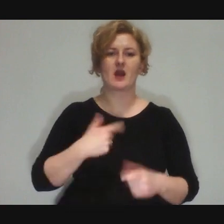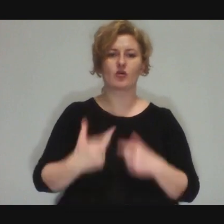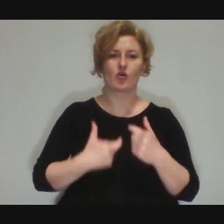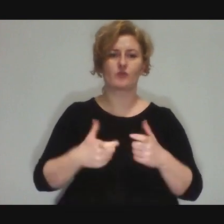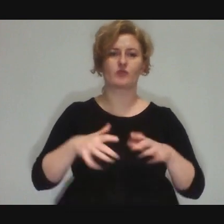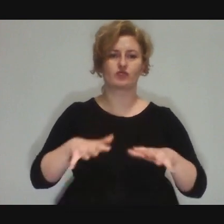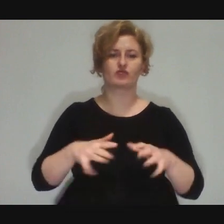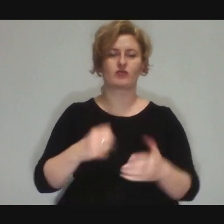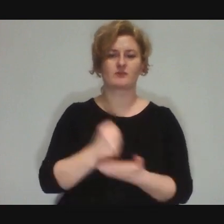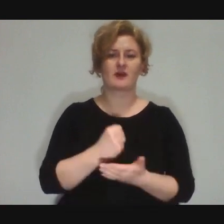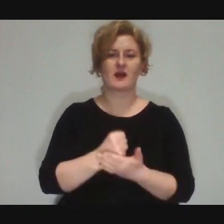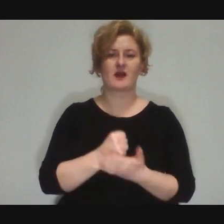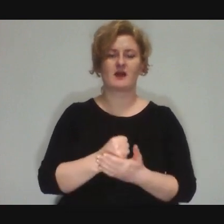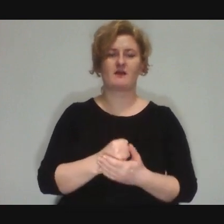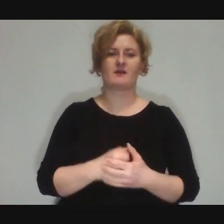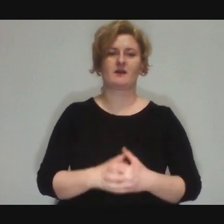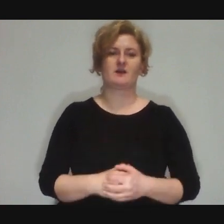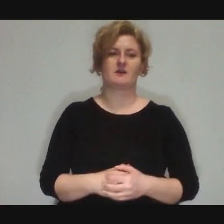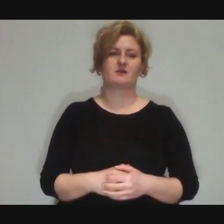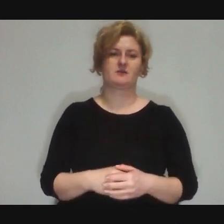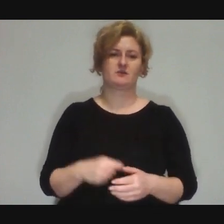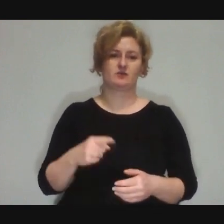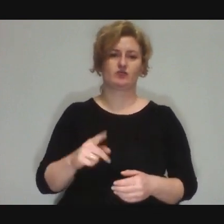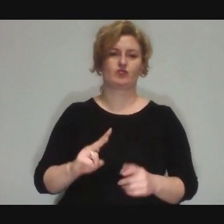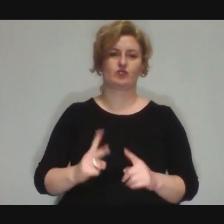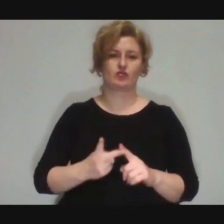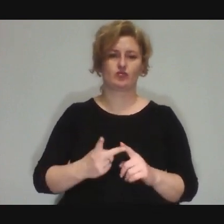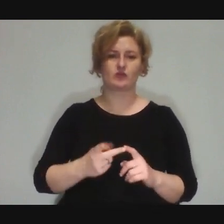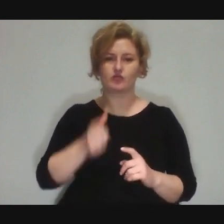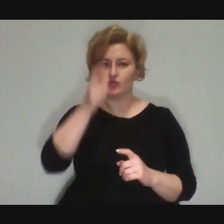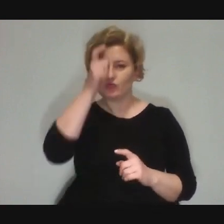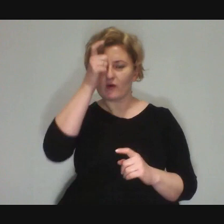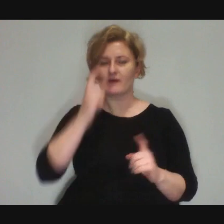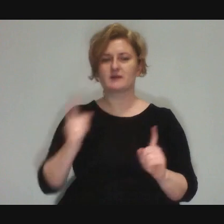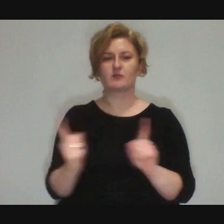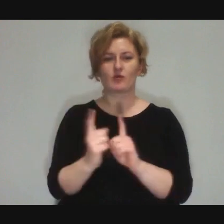They are based on meeting each other, interacting with each other,